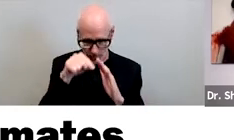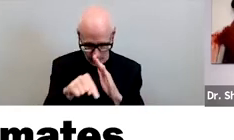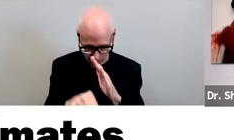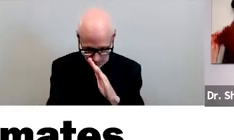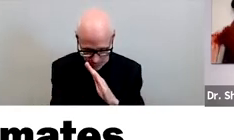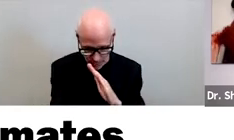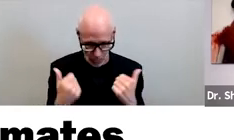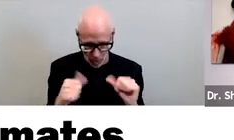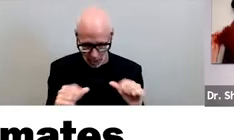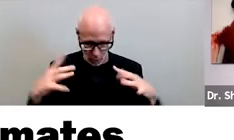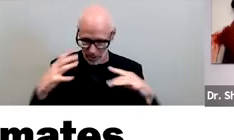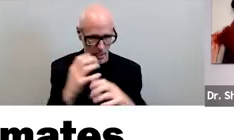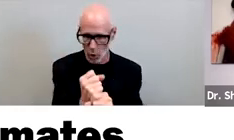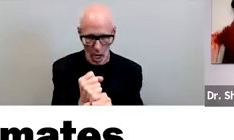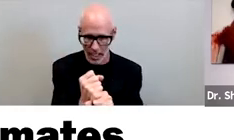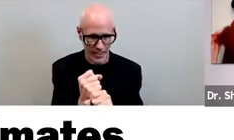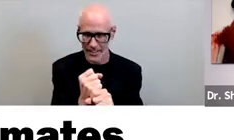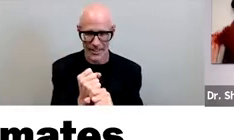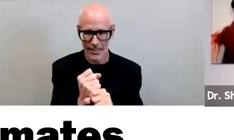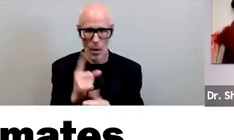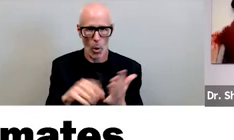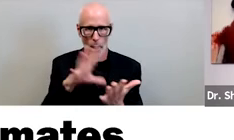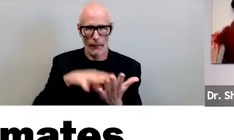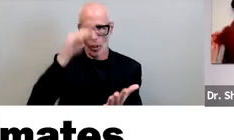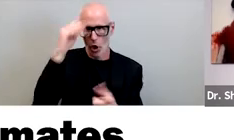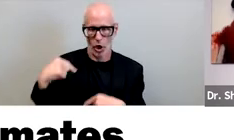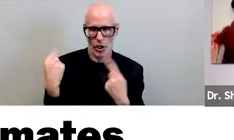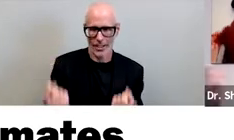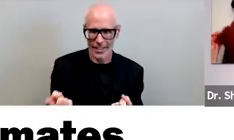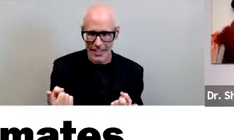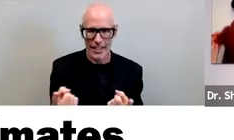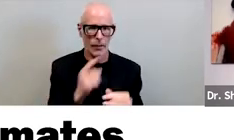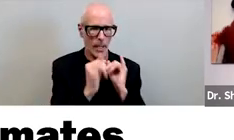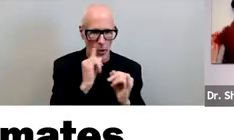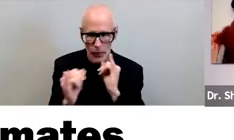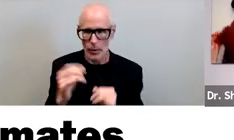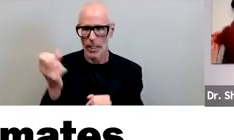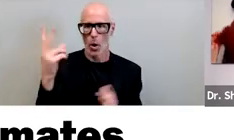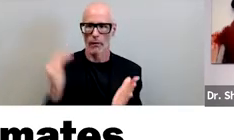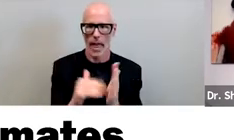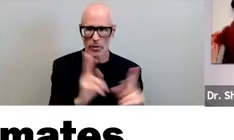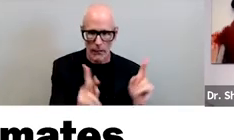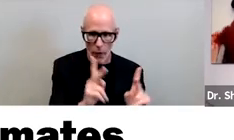to summarize for you what we've learned from interviewing 12 000 folks and surveying nearly